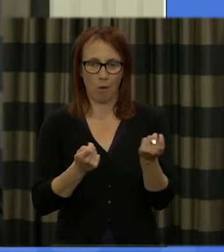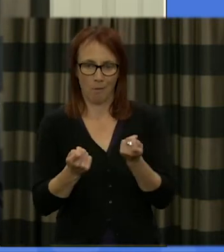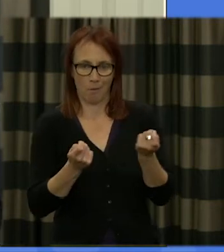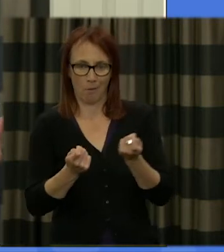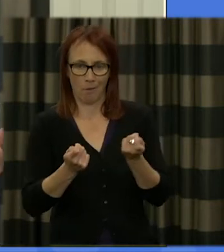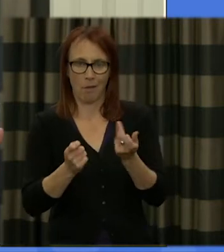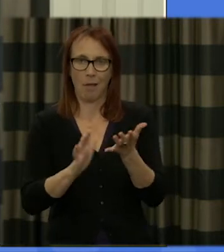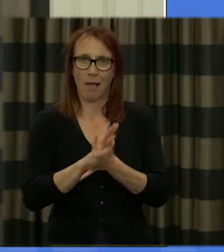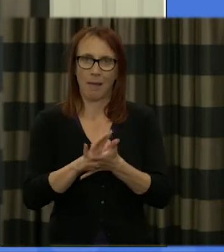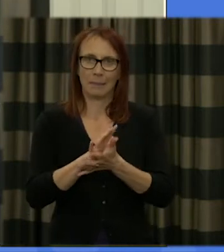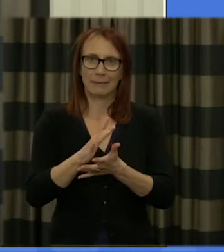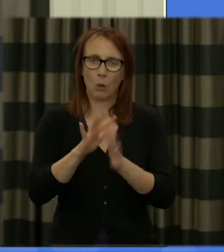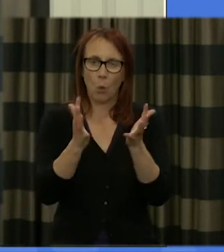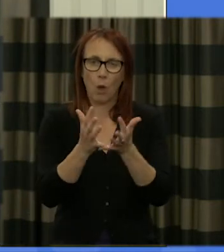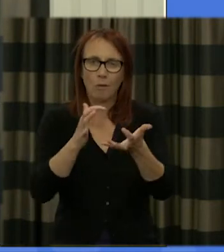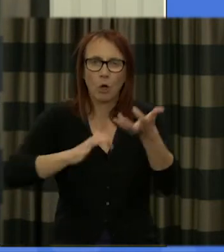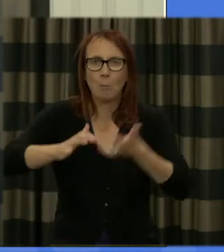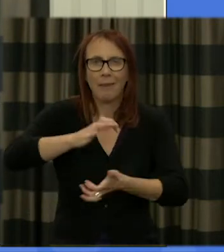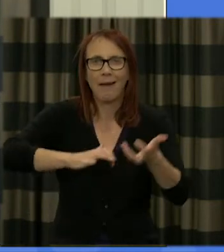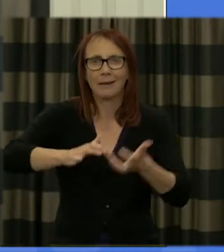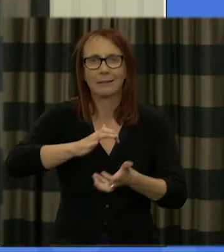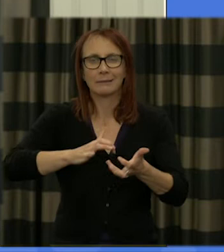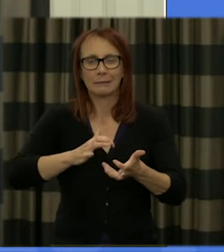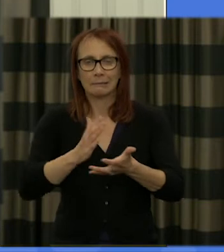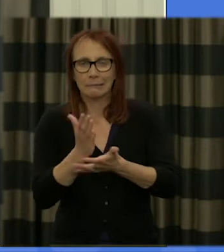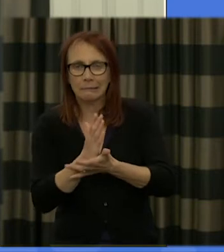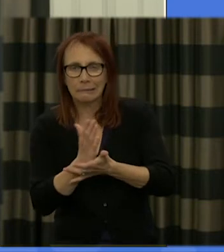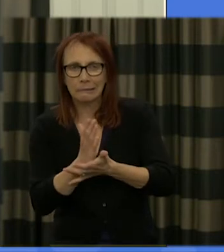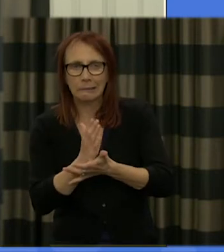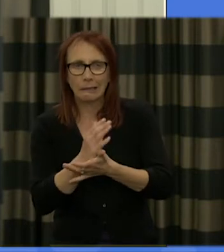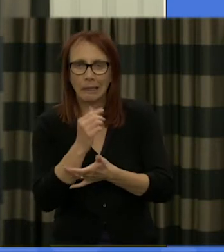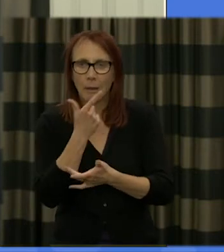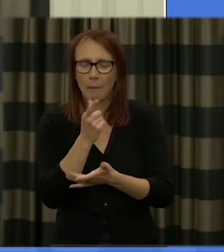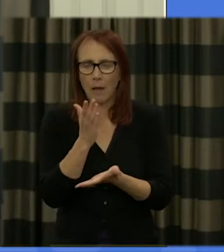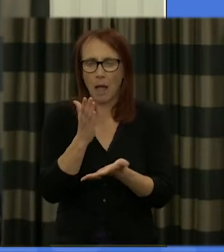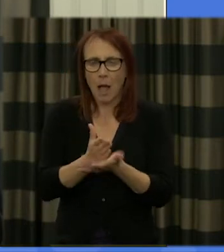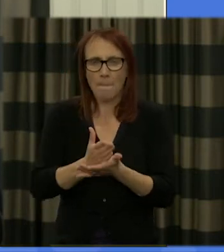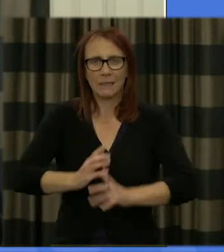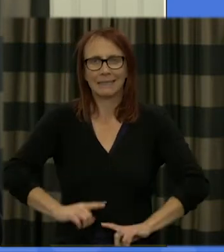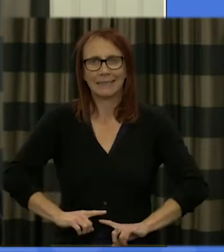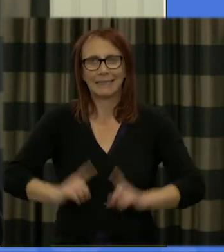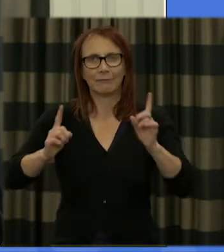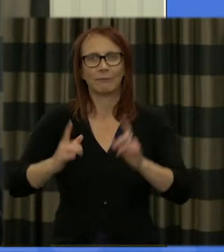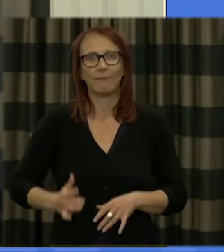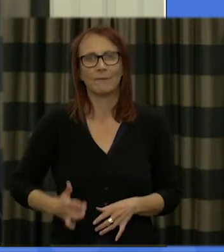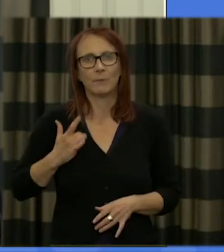uncertainty ambiguity and the fact that people have real differences between them and and that these differences often